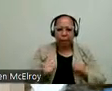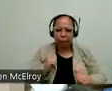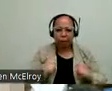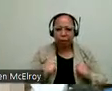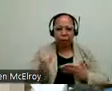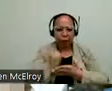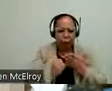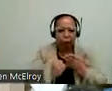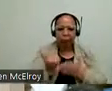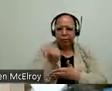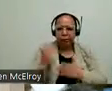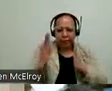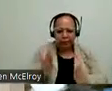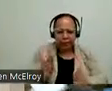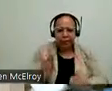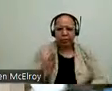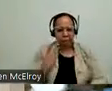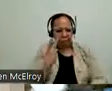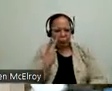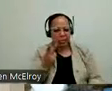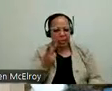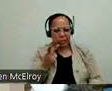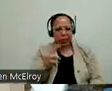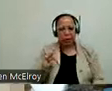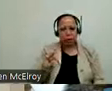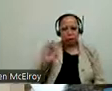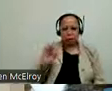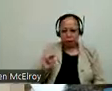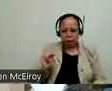activist. You may have seen some of her videos about working to make the